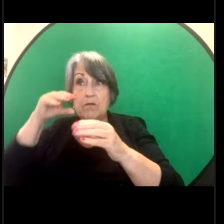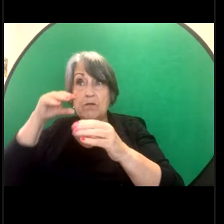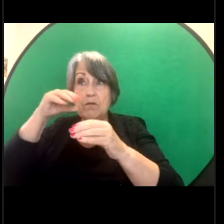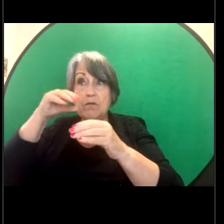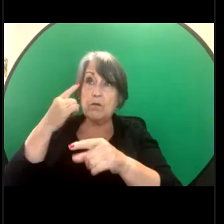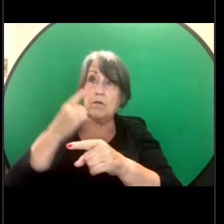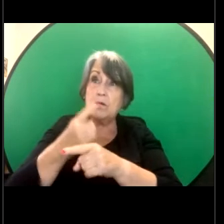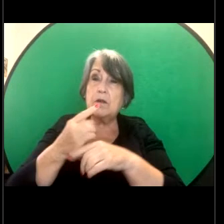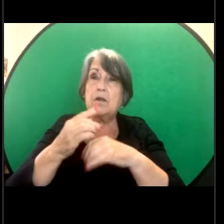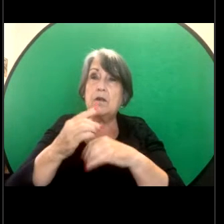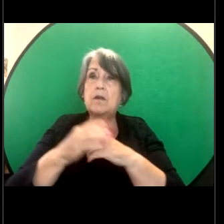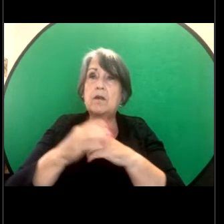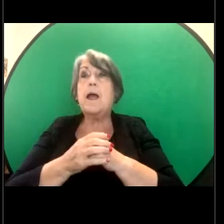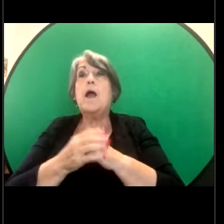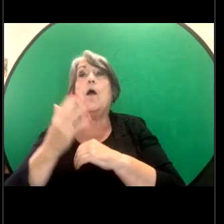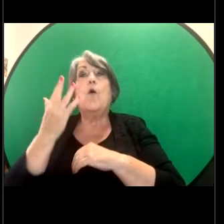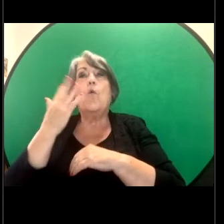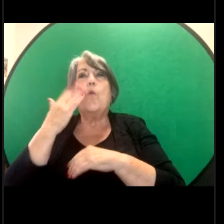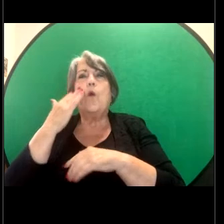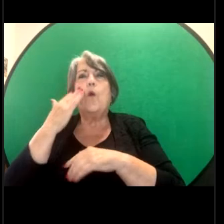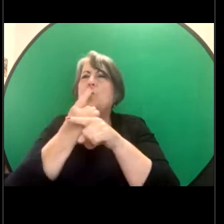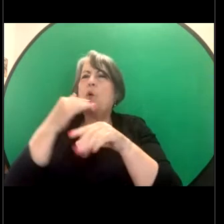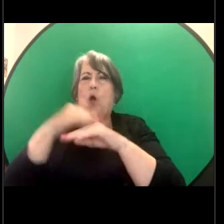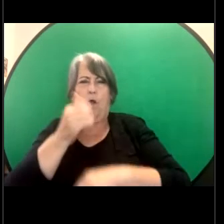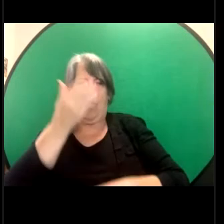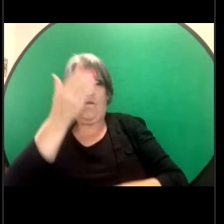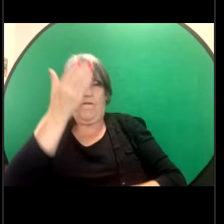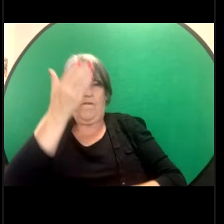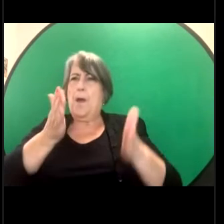When you're talking about someone's body in relation to their hormone cycle.